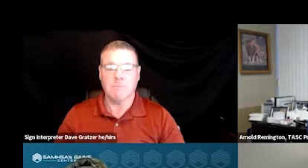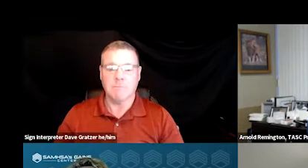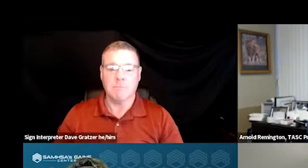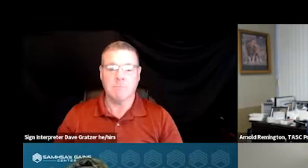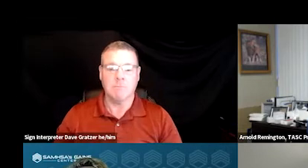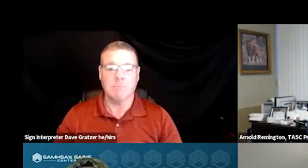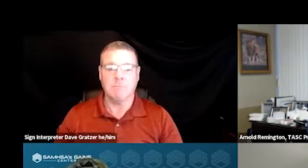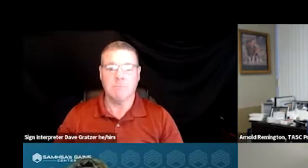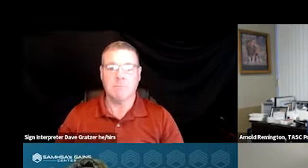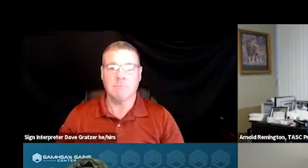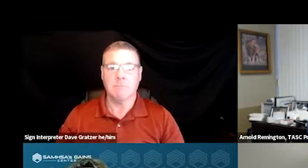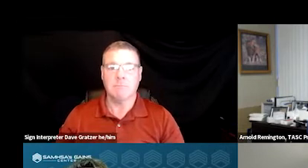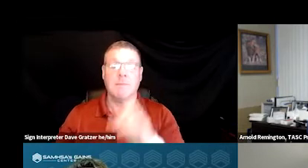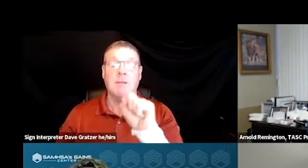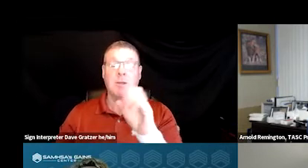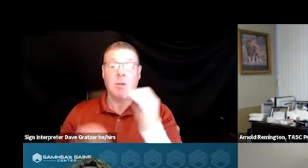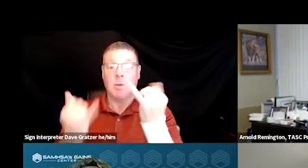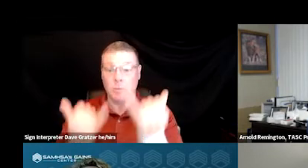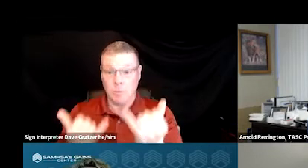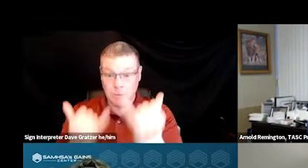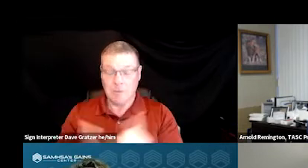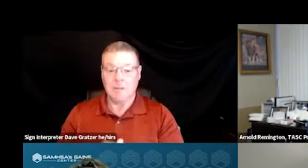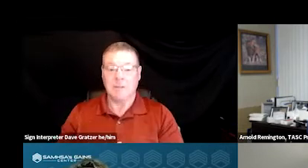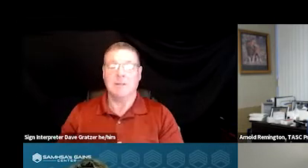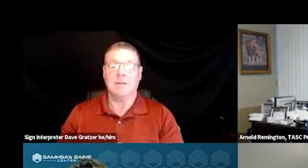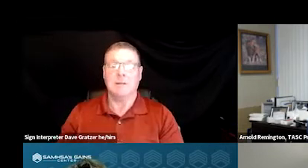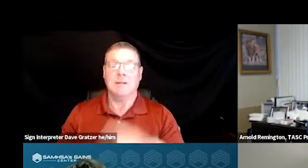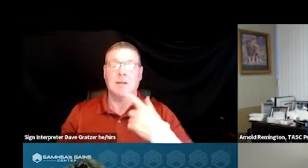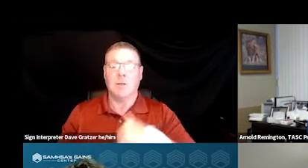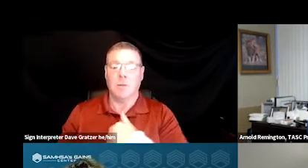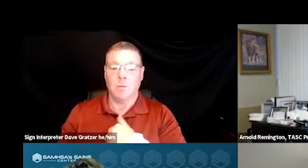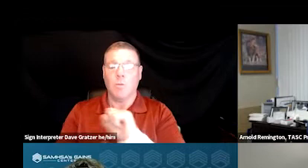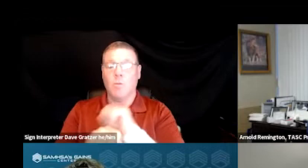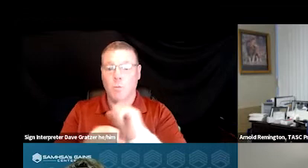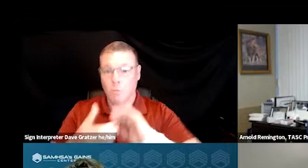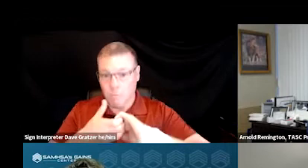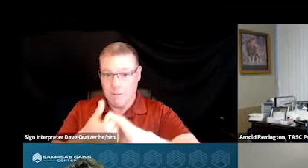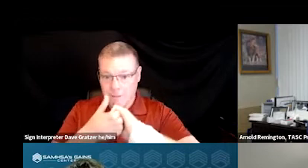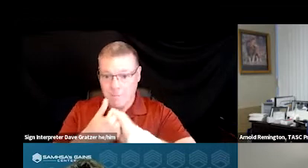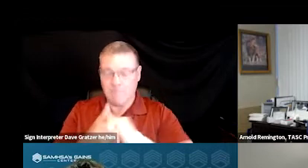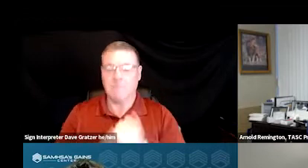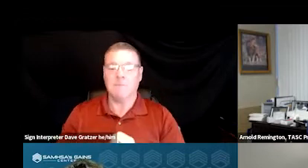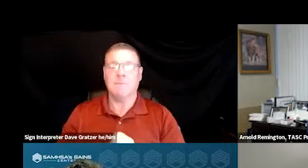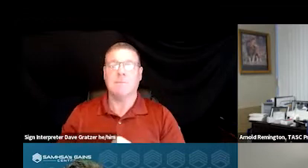So today we have worked collaboratively with our community partners, police, fire,